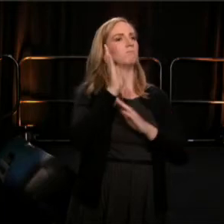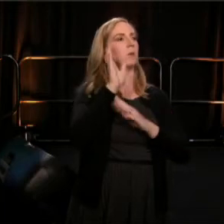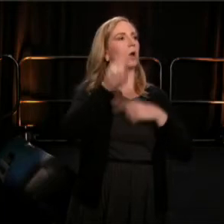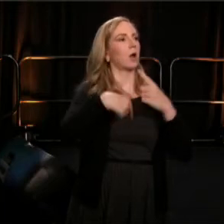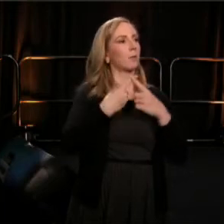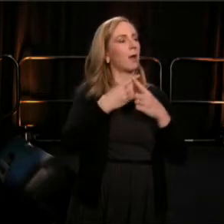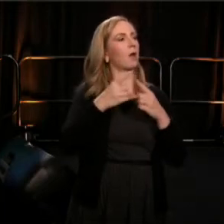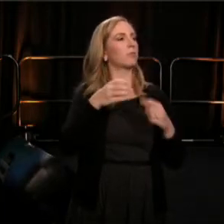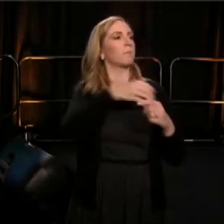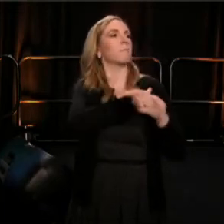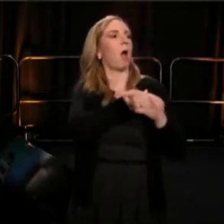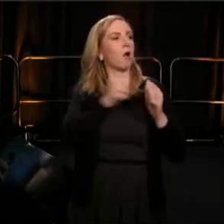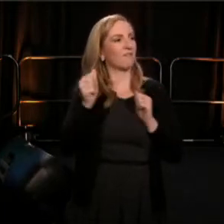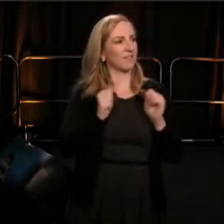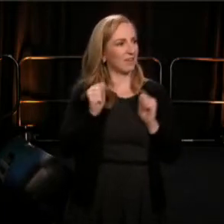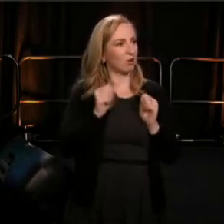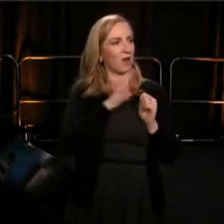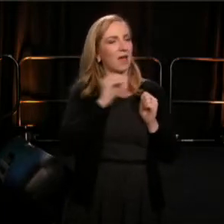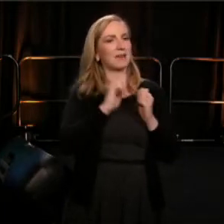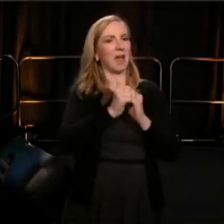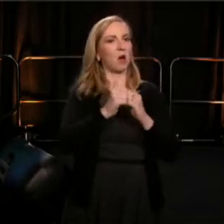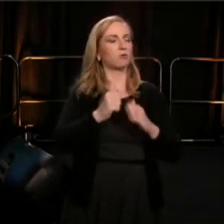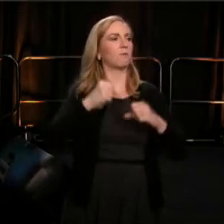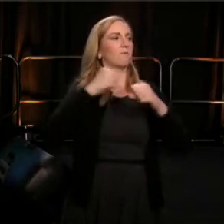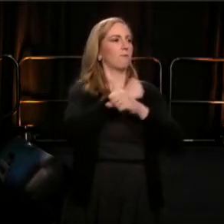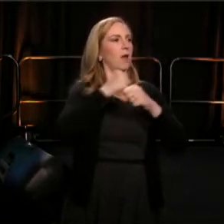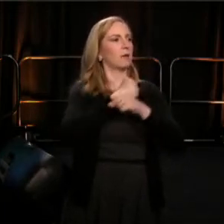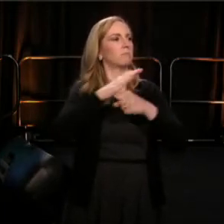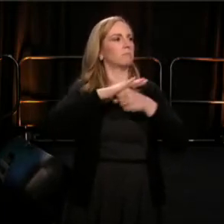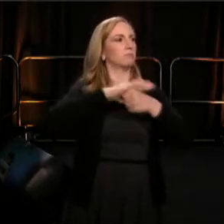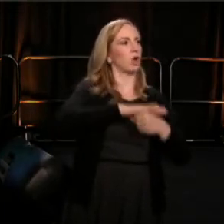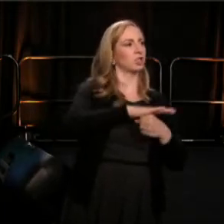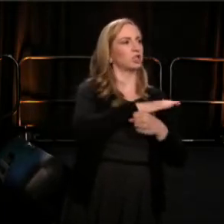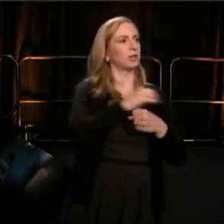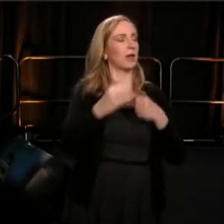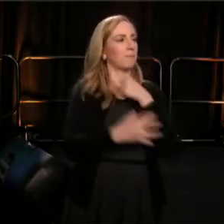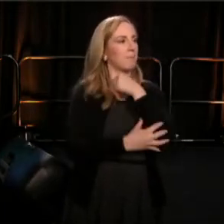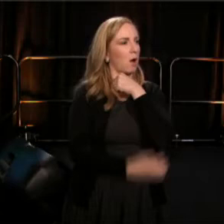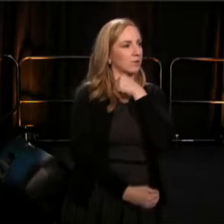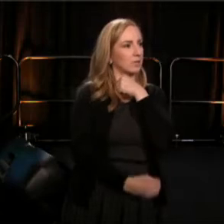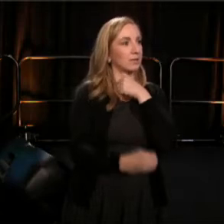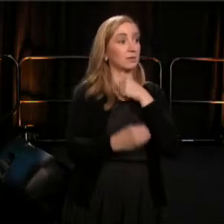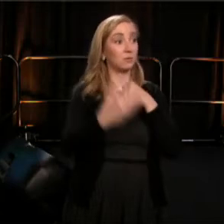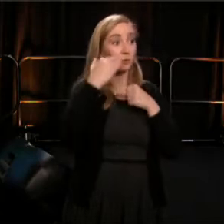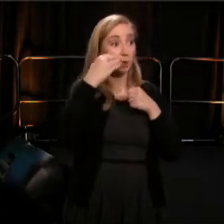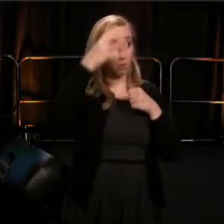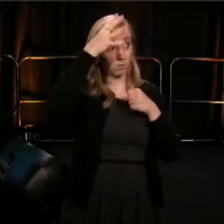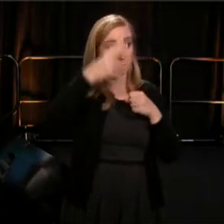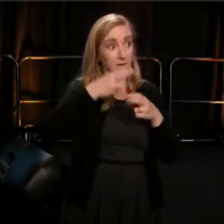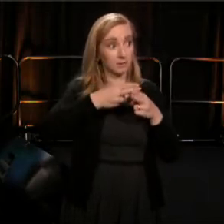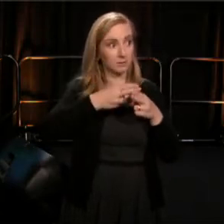for liberation against oppression and poverty. That speaker's name was, John O'Neill.